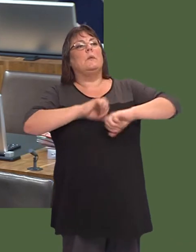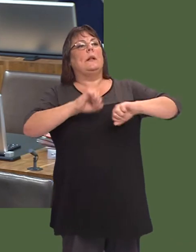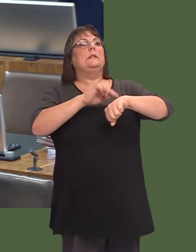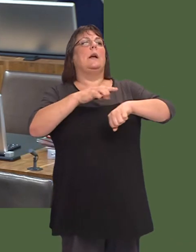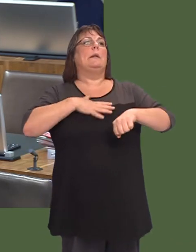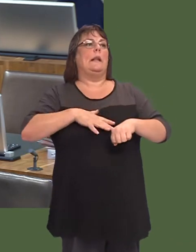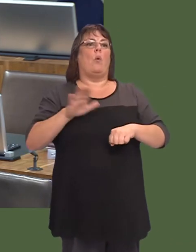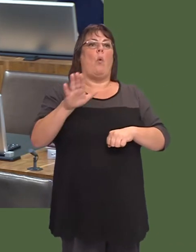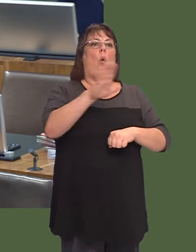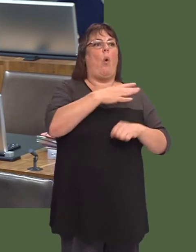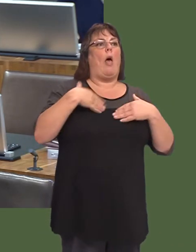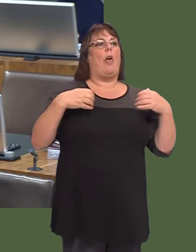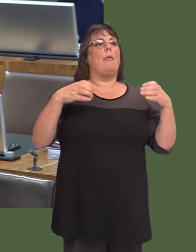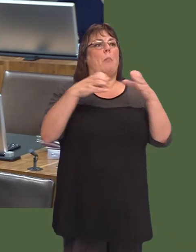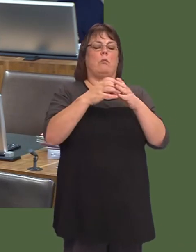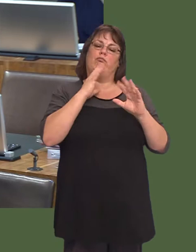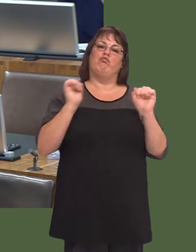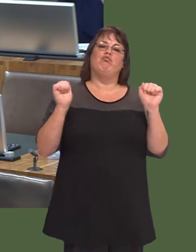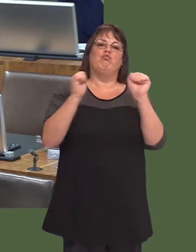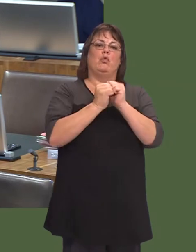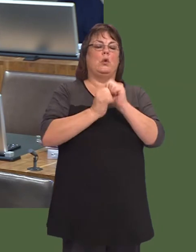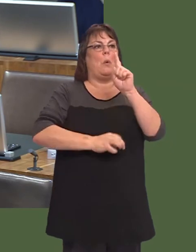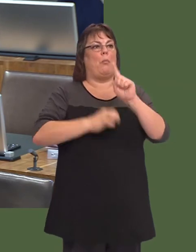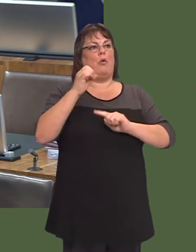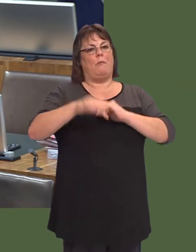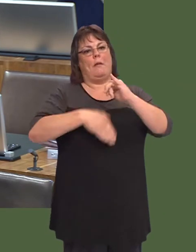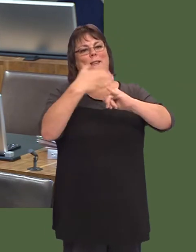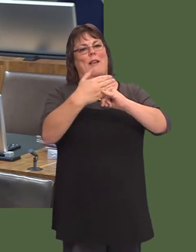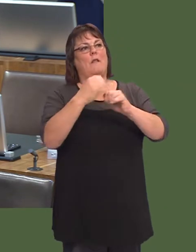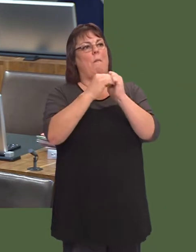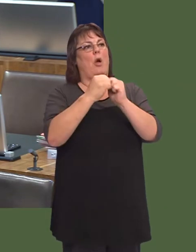in waiting times, and all health boards have committed to further improvements by the end of March 2018.